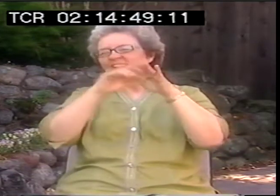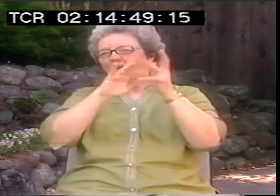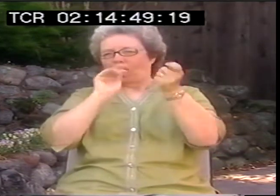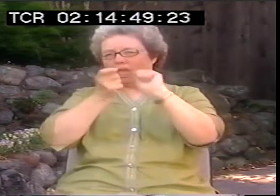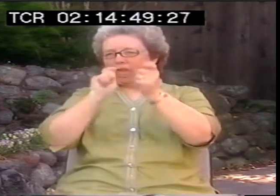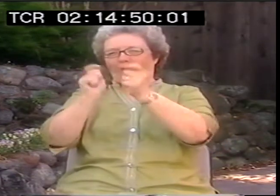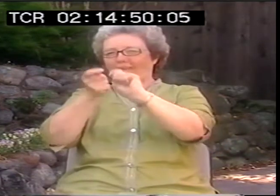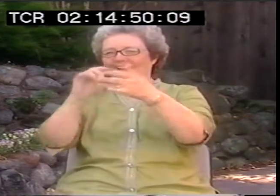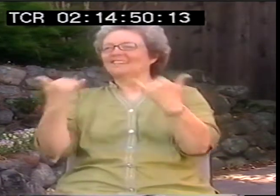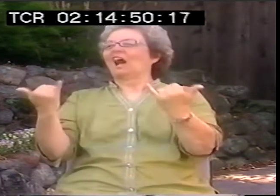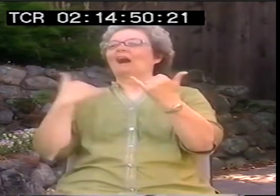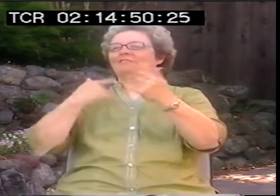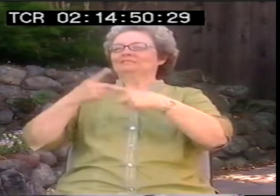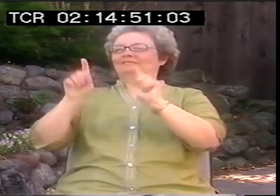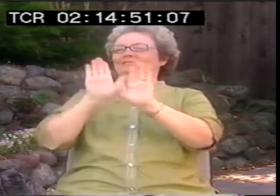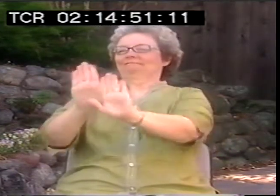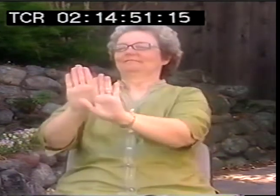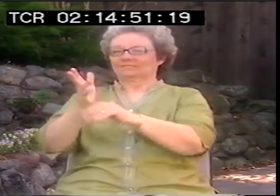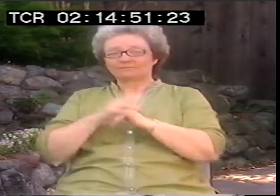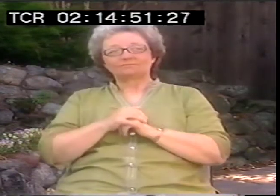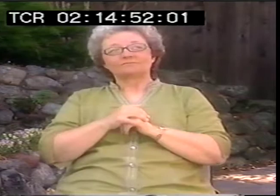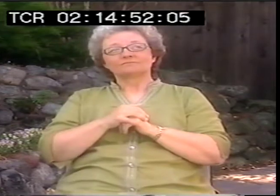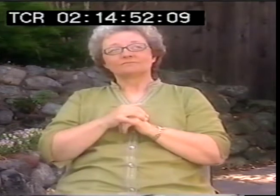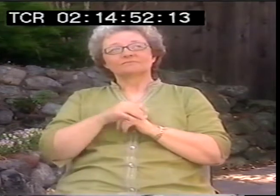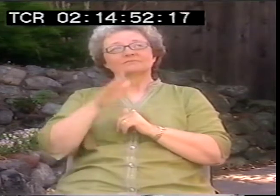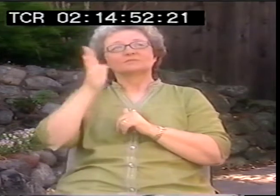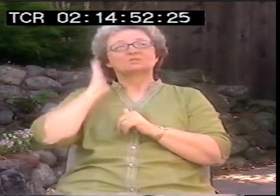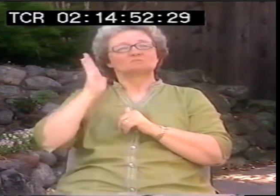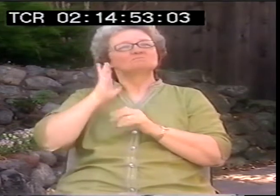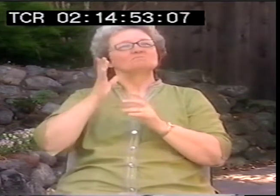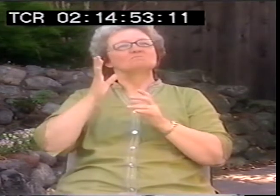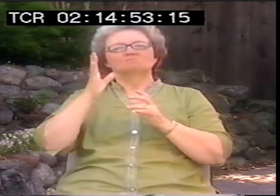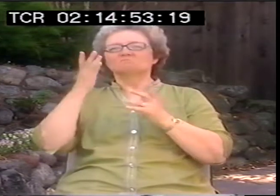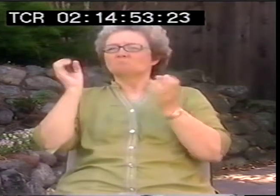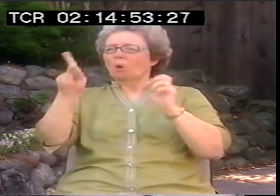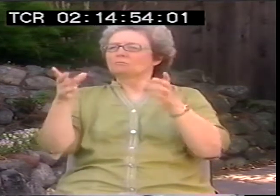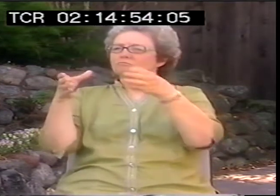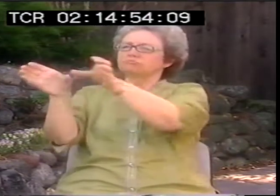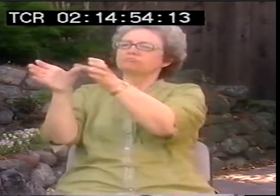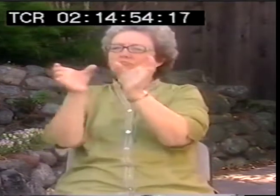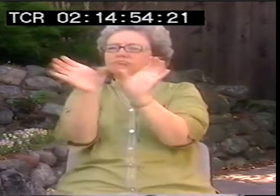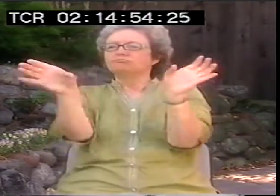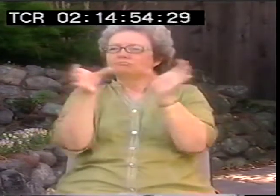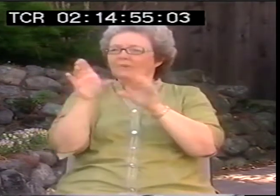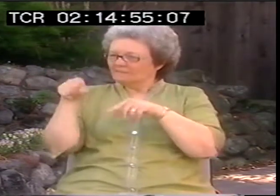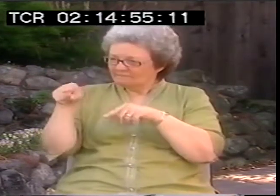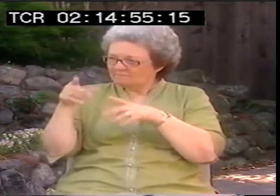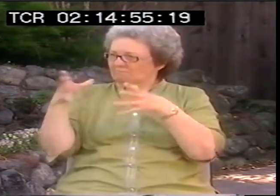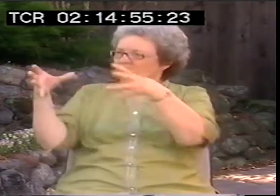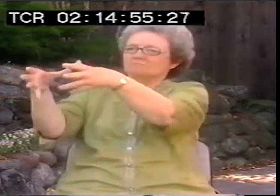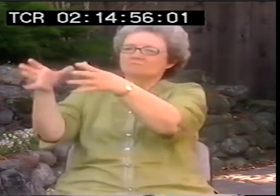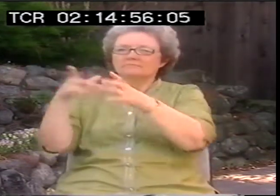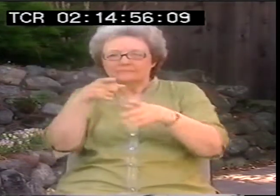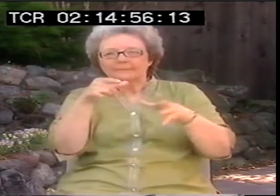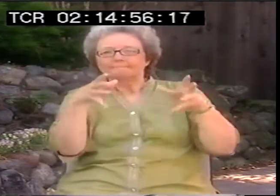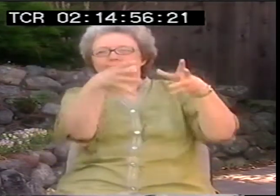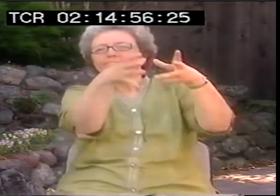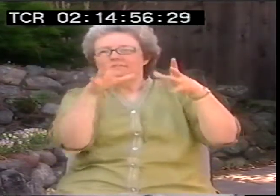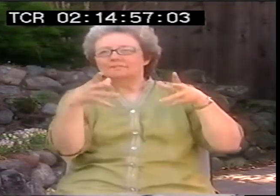So the idea of what is disabled has changed a lot over time. It used to be, it was OK to factionalize and say, OK,